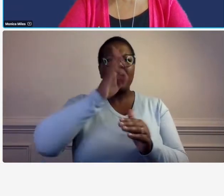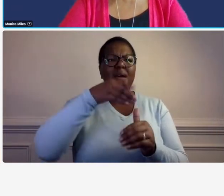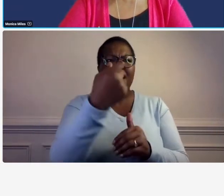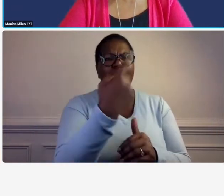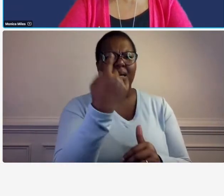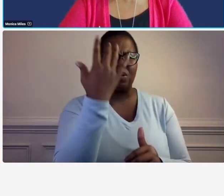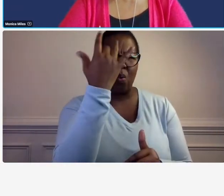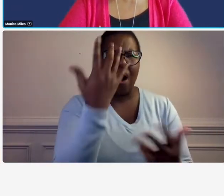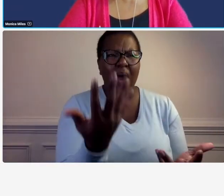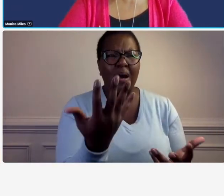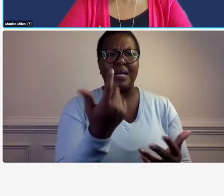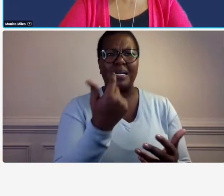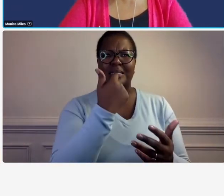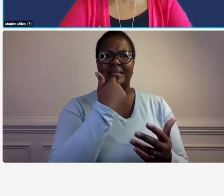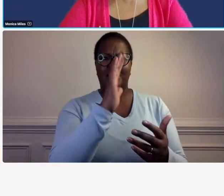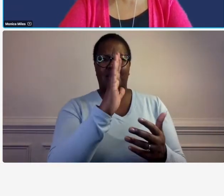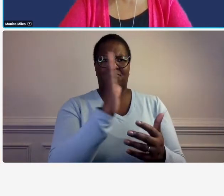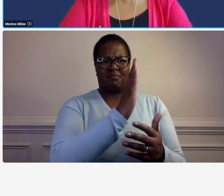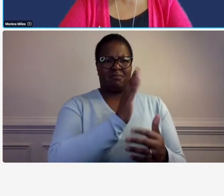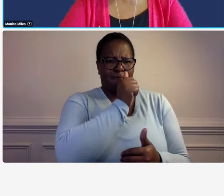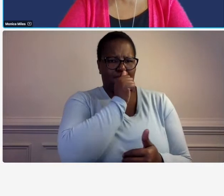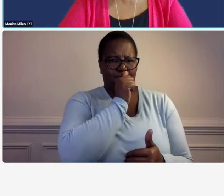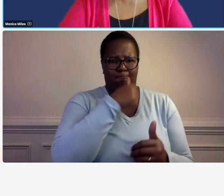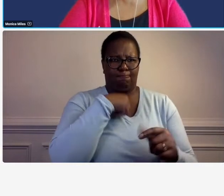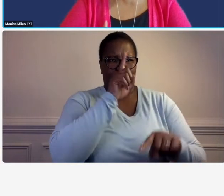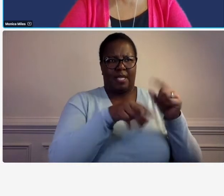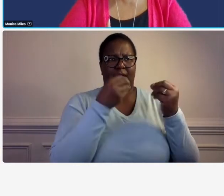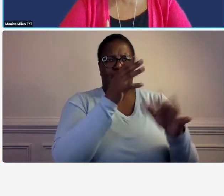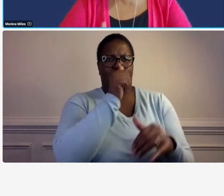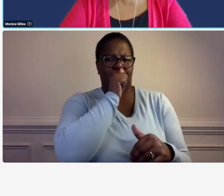you know this is personal and we're not going to tell you our personal business and things of that